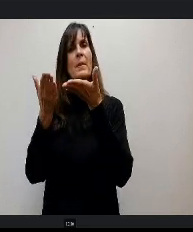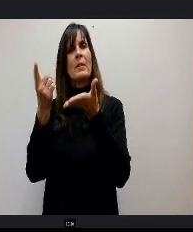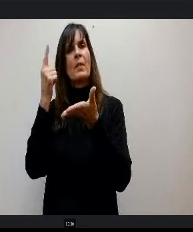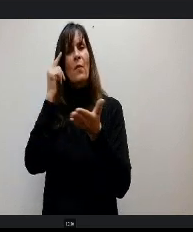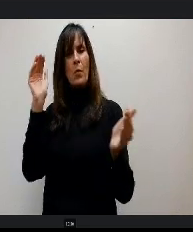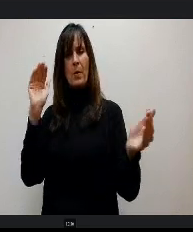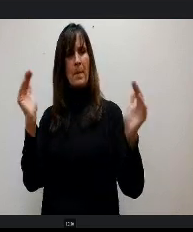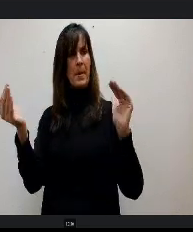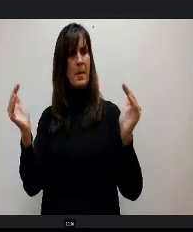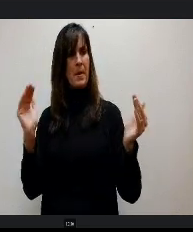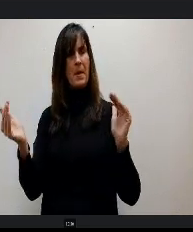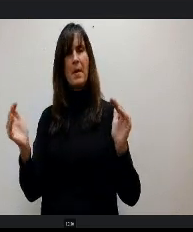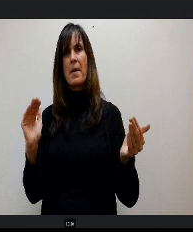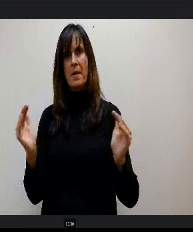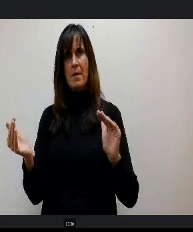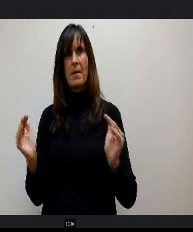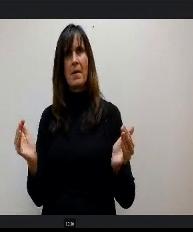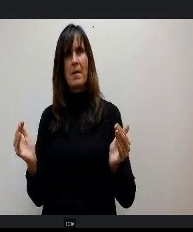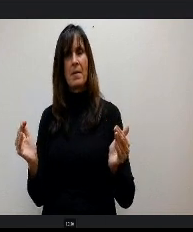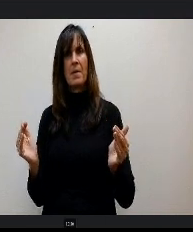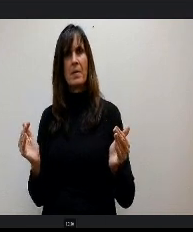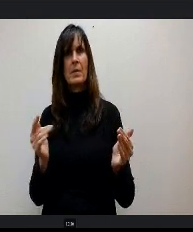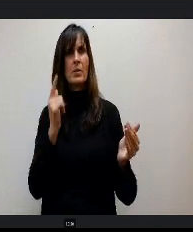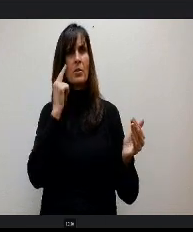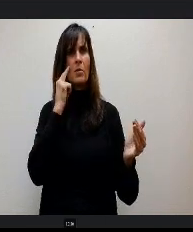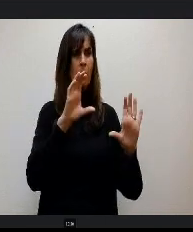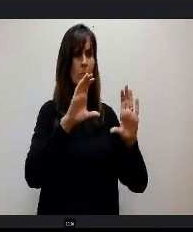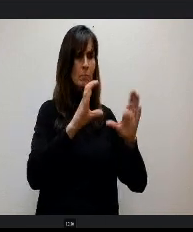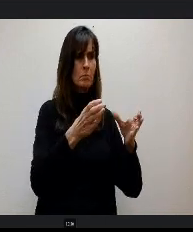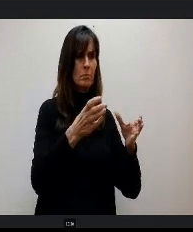zones or the pool of comparison. Equal for both of those.